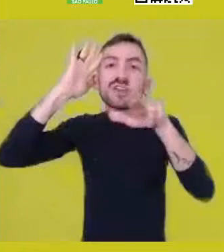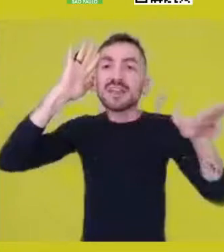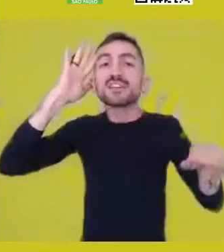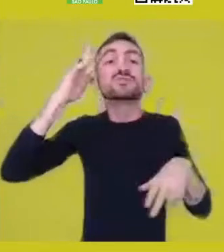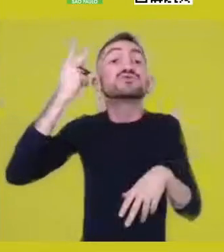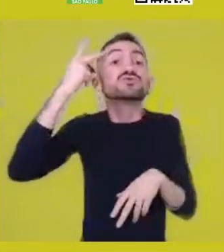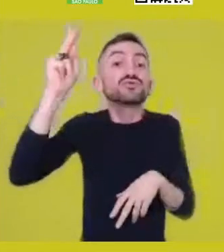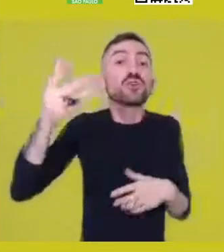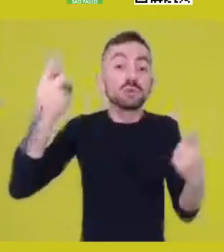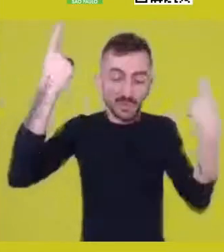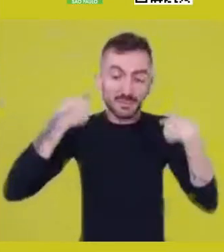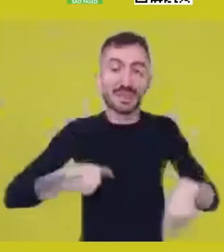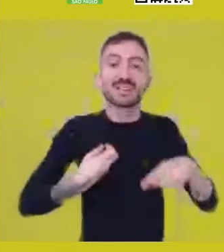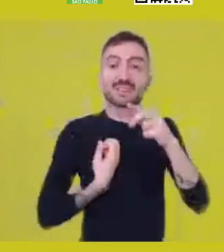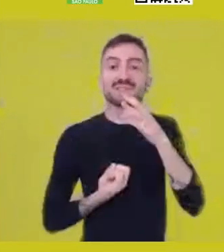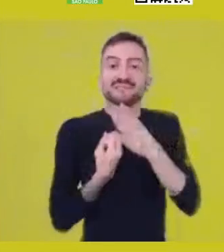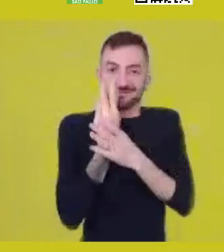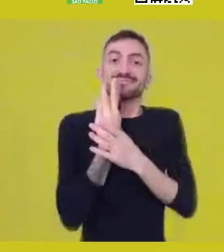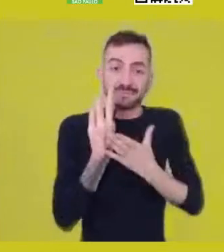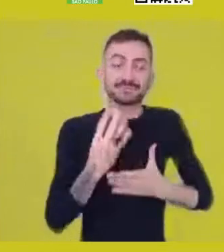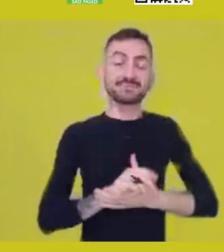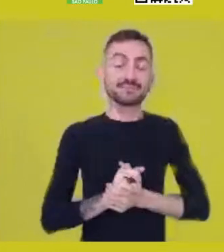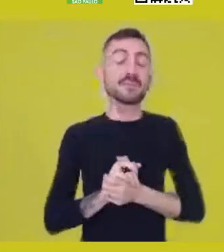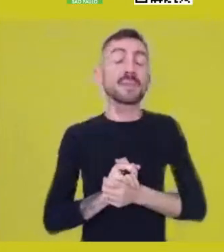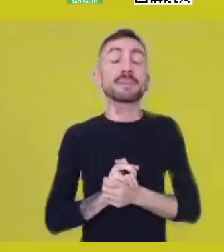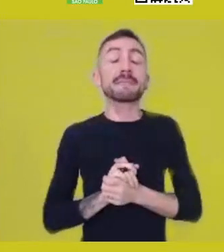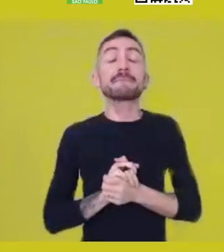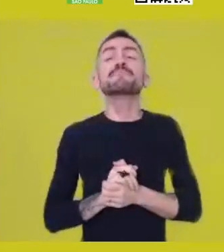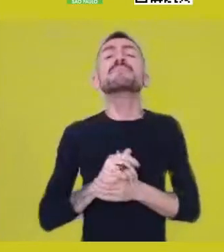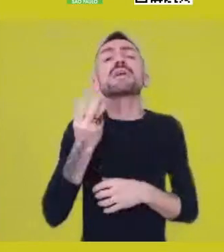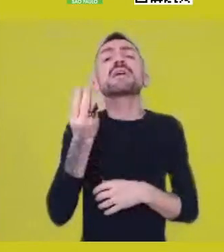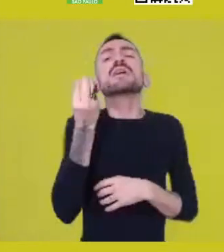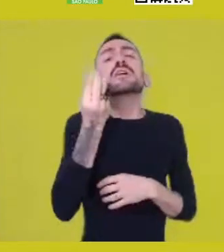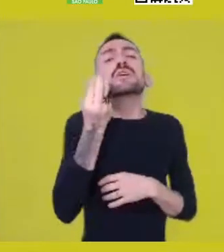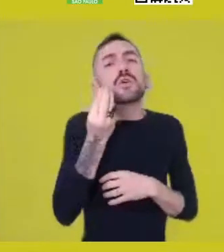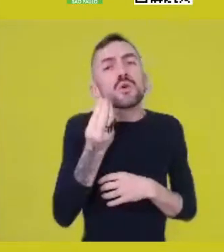and when I was in this debate about African philosophy,